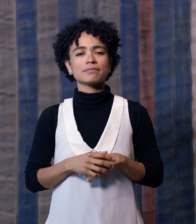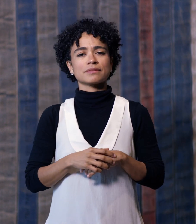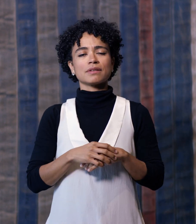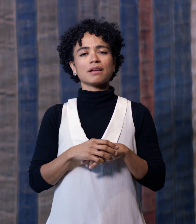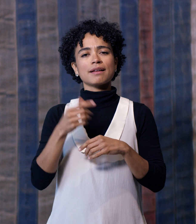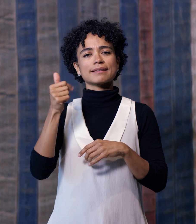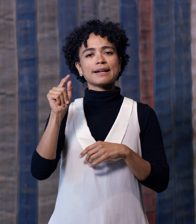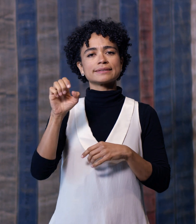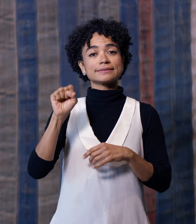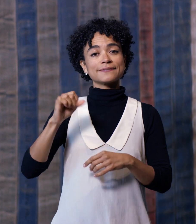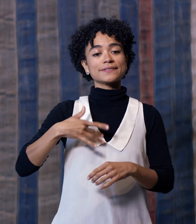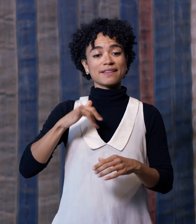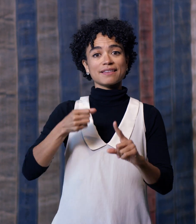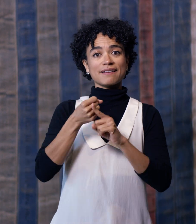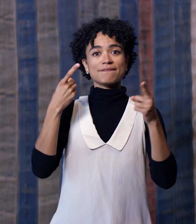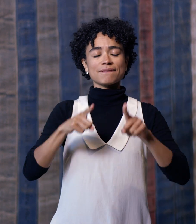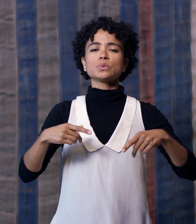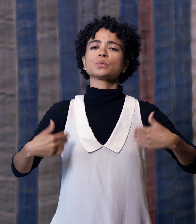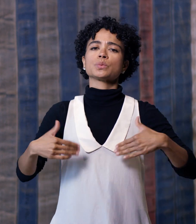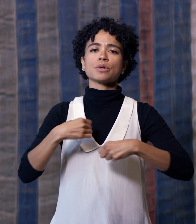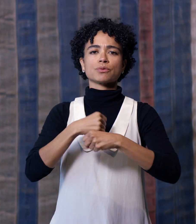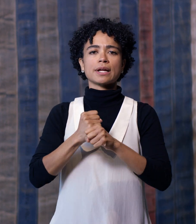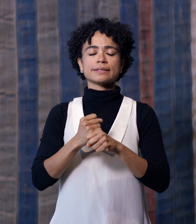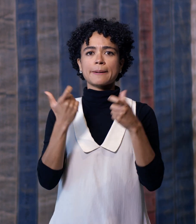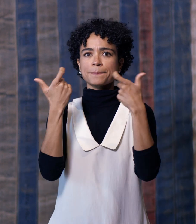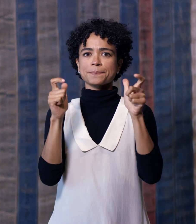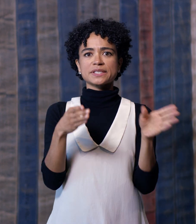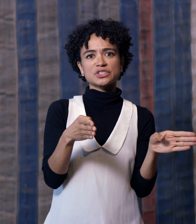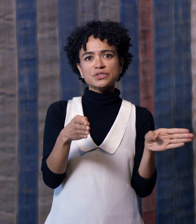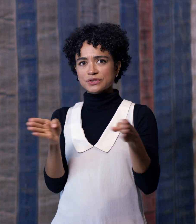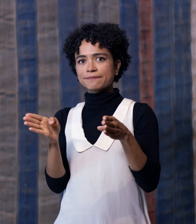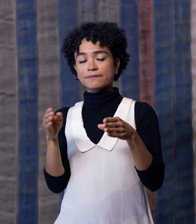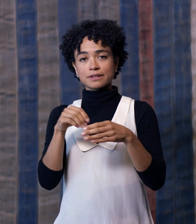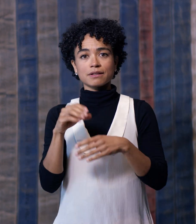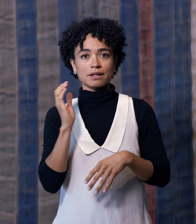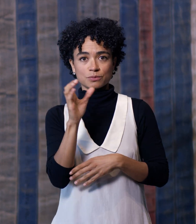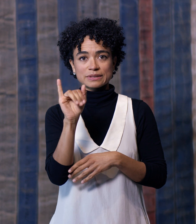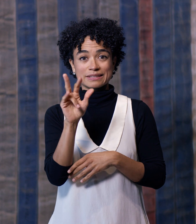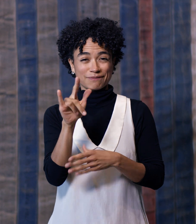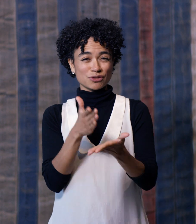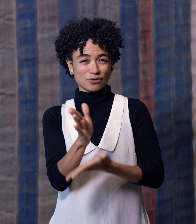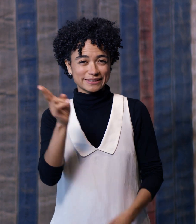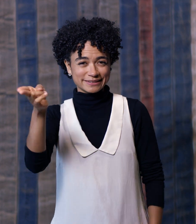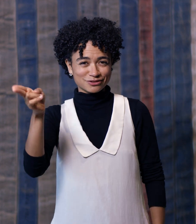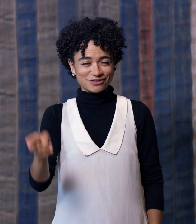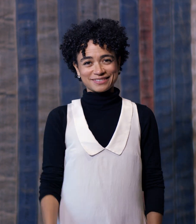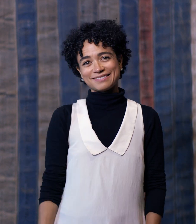Gates thought that event created a major shift in civil rights history.